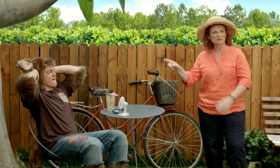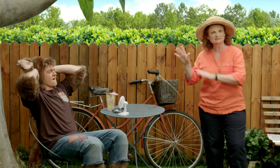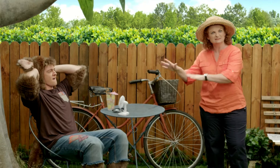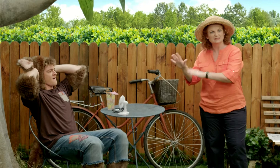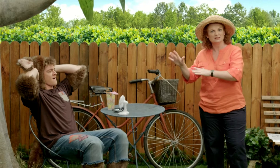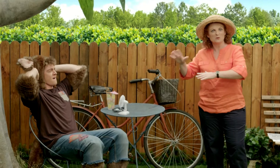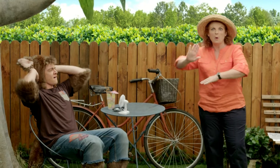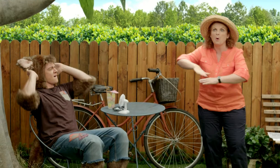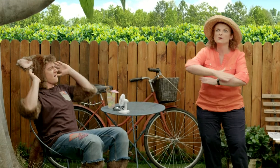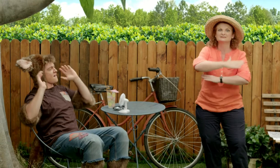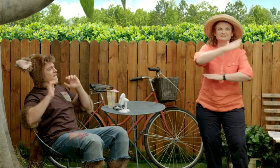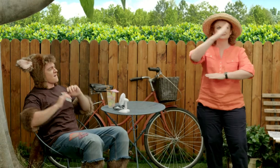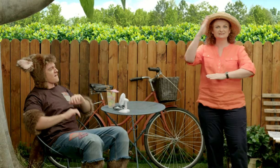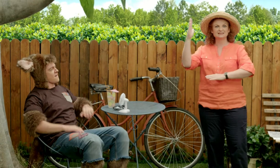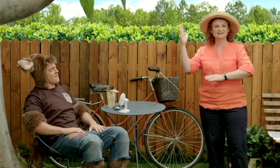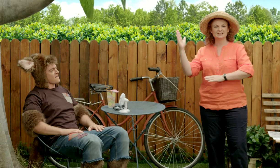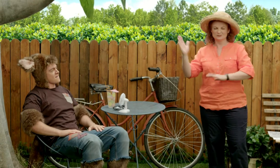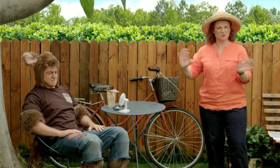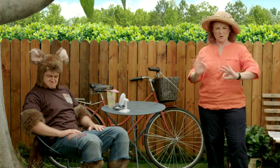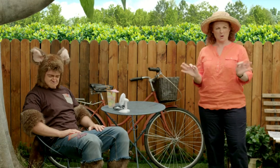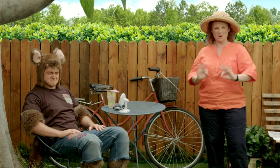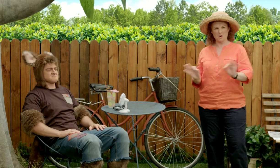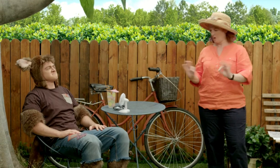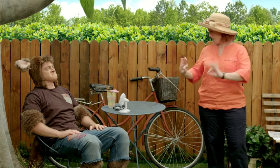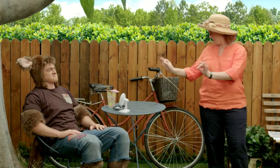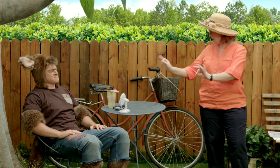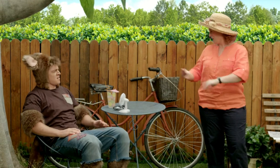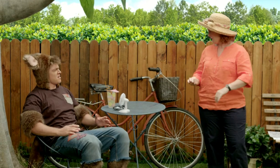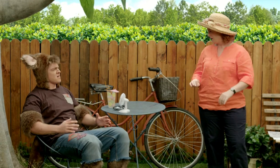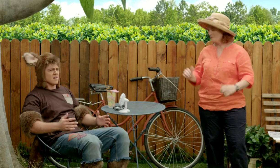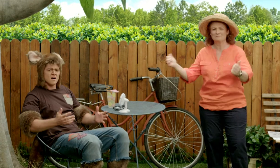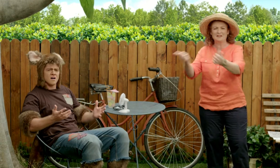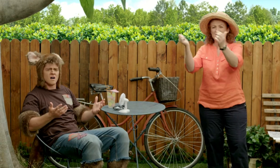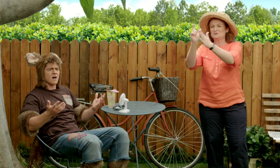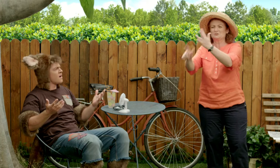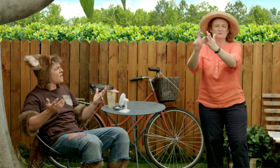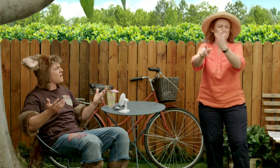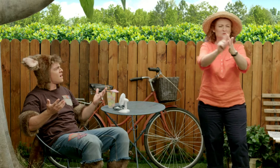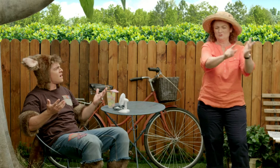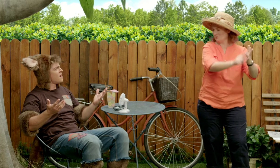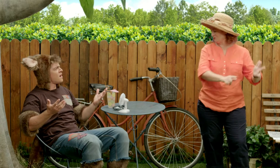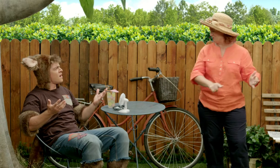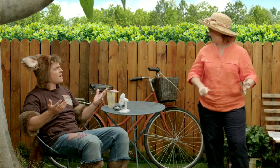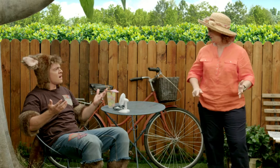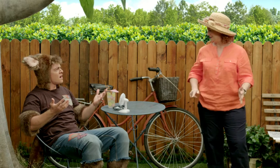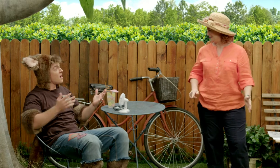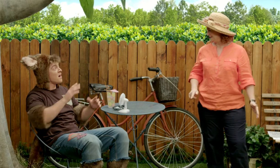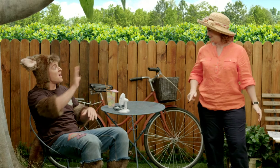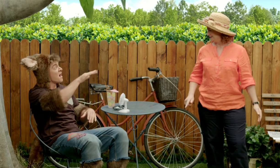You’re going to stay there all day, Possum? No, you can't do that. There's so many things to do.